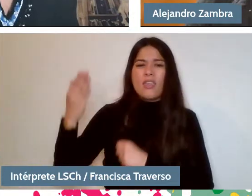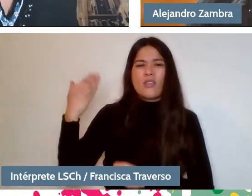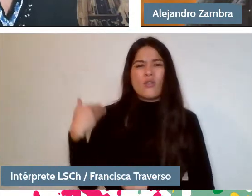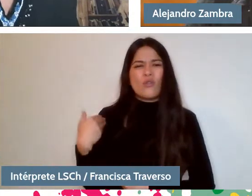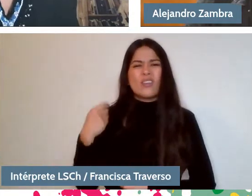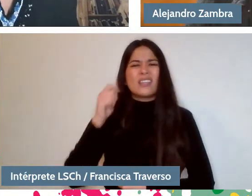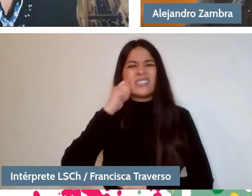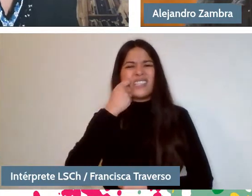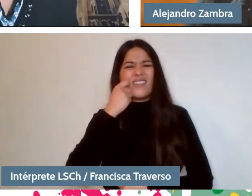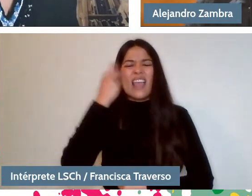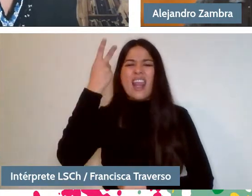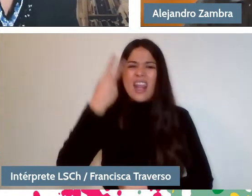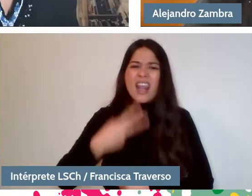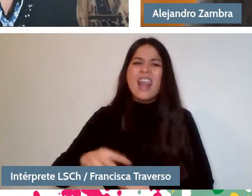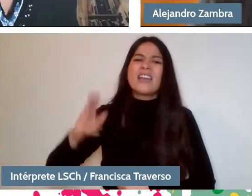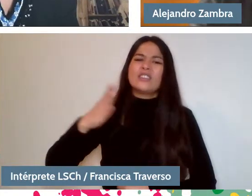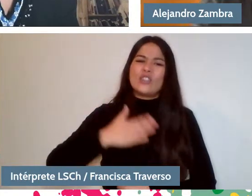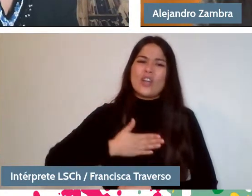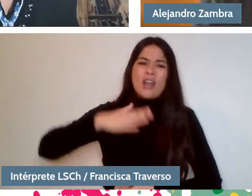And the discussion that this text proposes